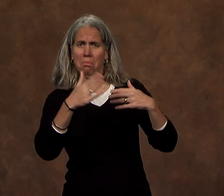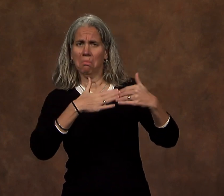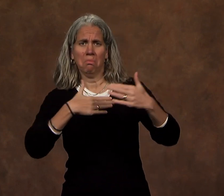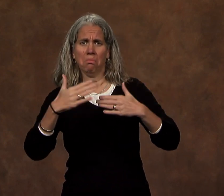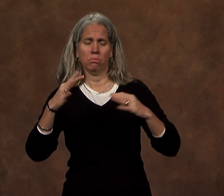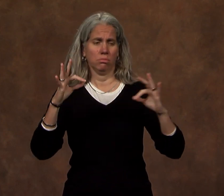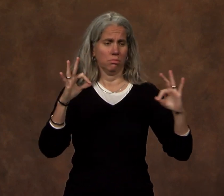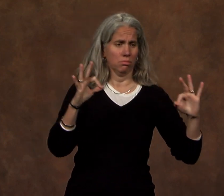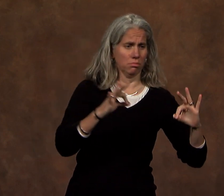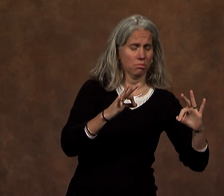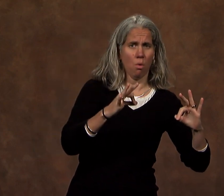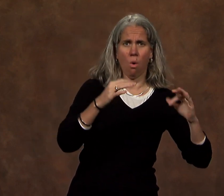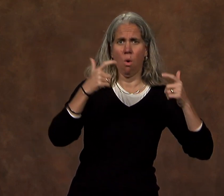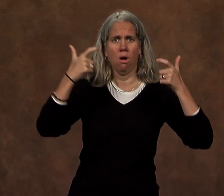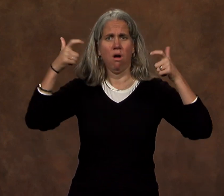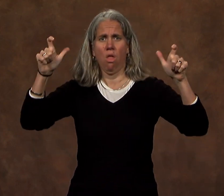both great and small,